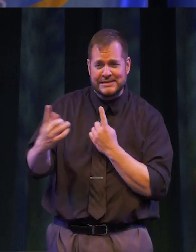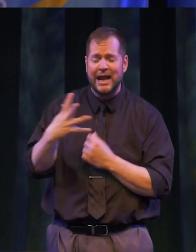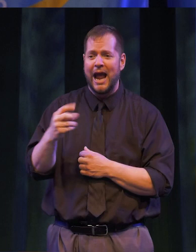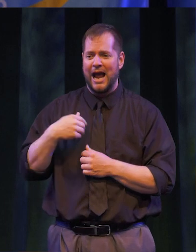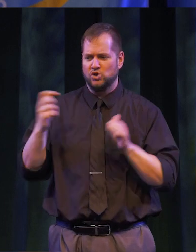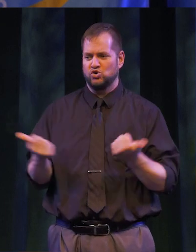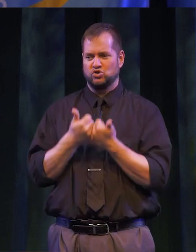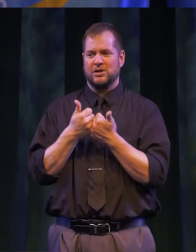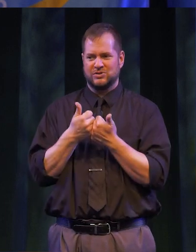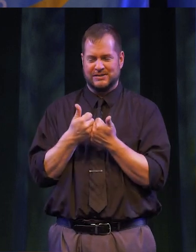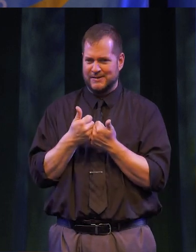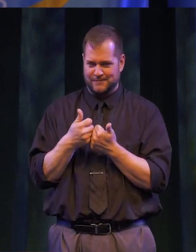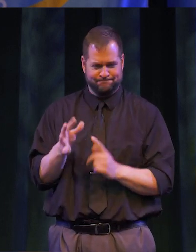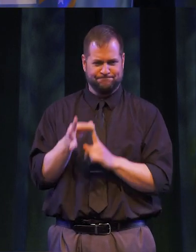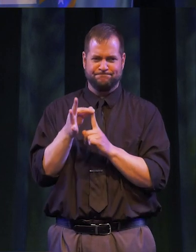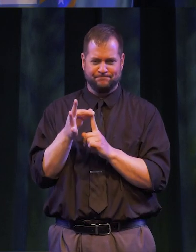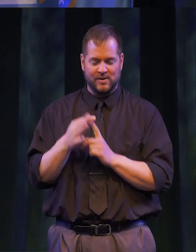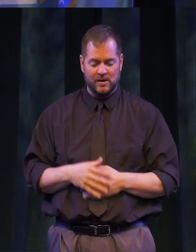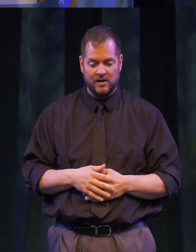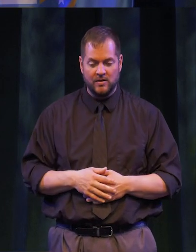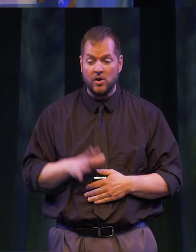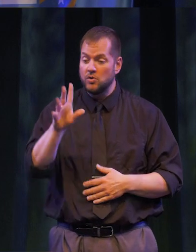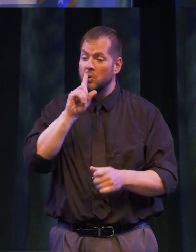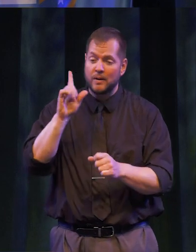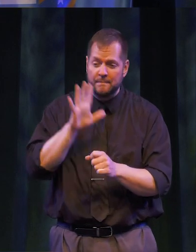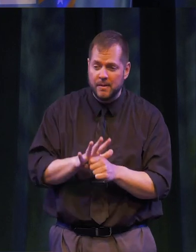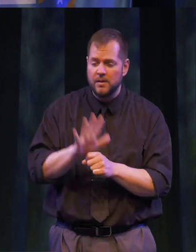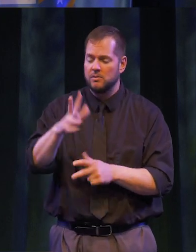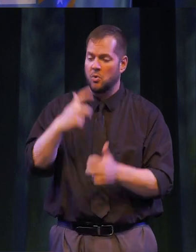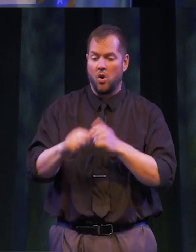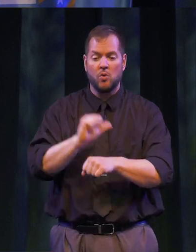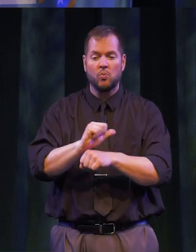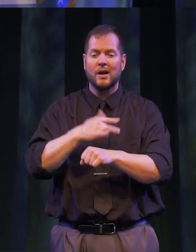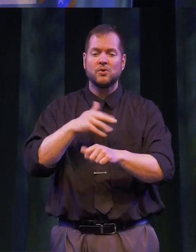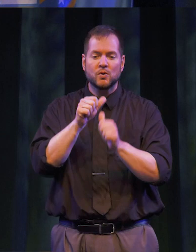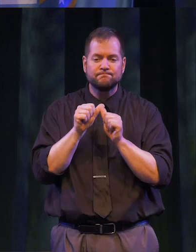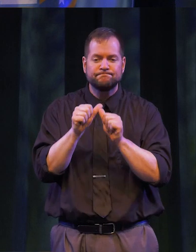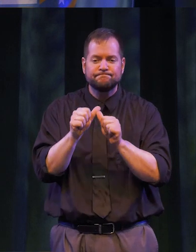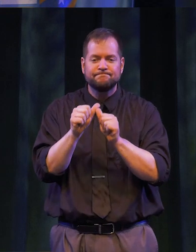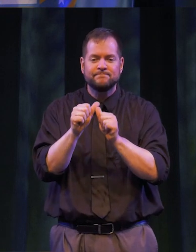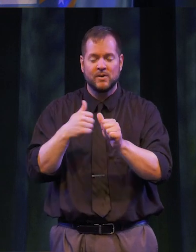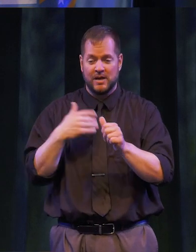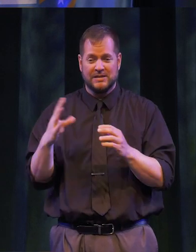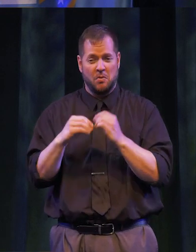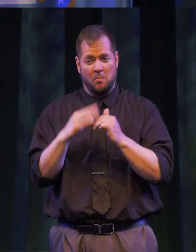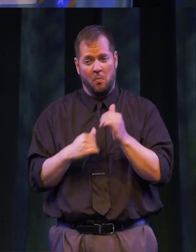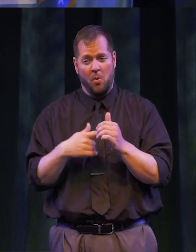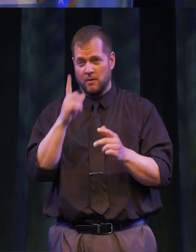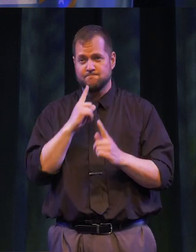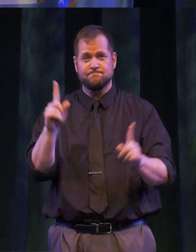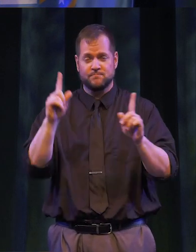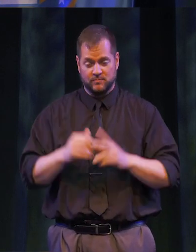CHALLENGES UNLIKE ANY OTHER. YOUR COMMITMENT, HARD WORK AND PERSEVERENCE GOES BEYOND COMMENDABLE.